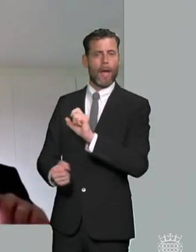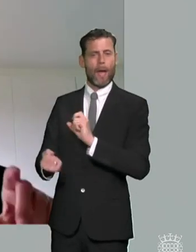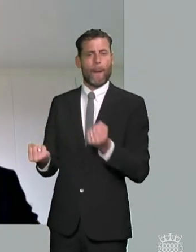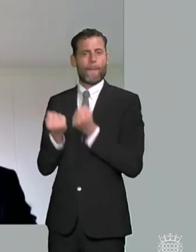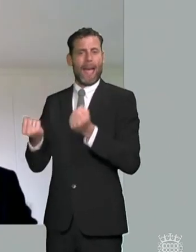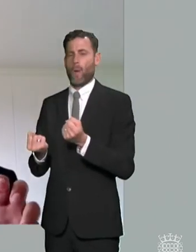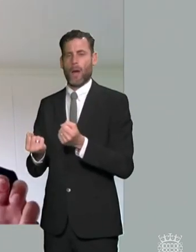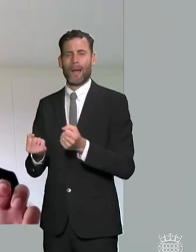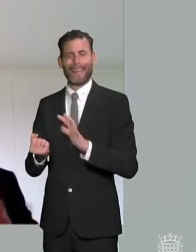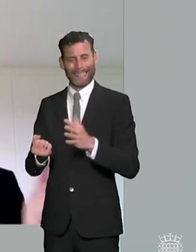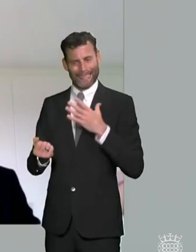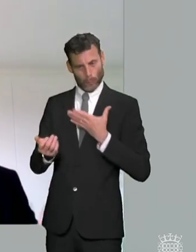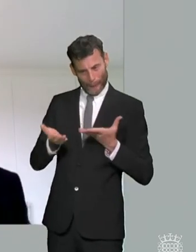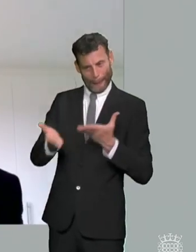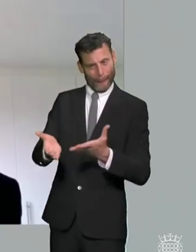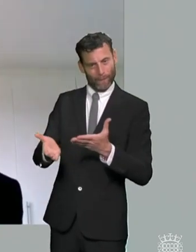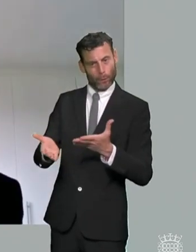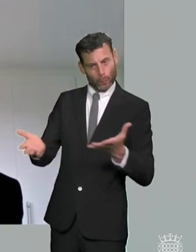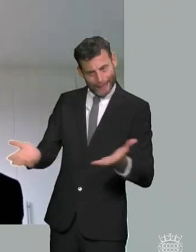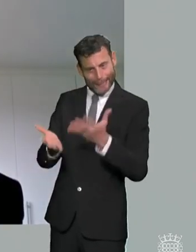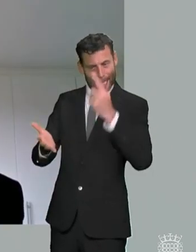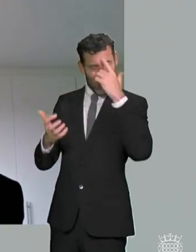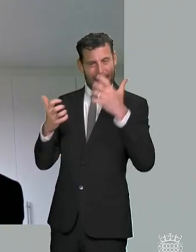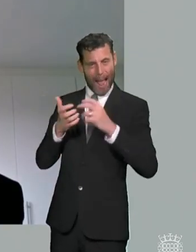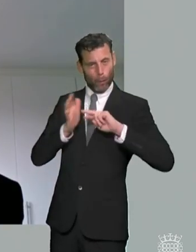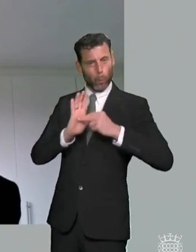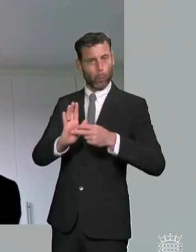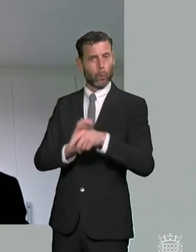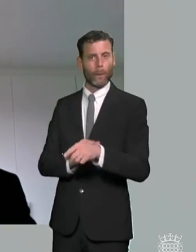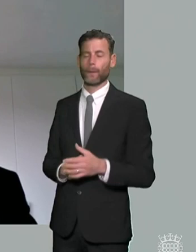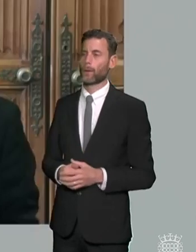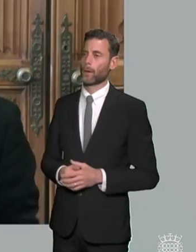fence individual services and and of course many others would make the same case i think because